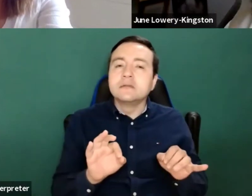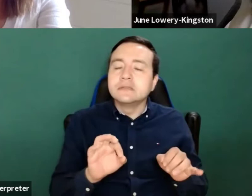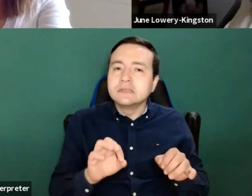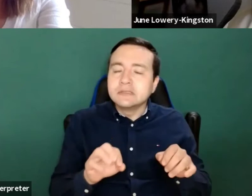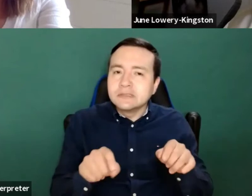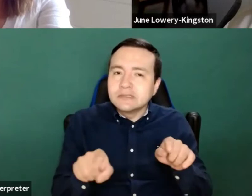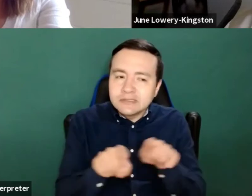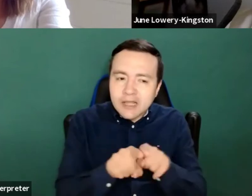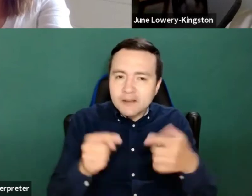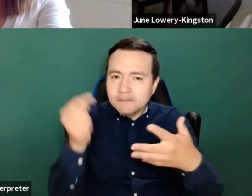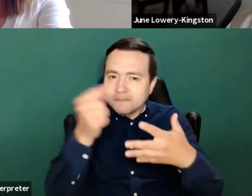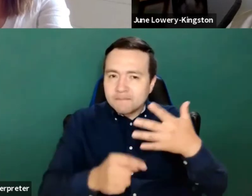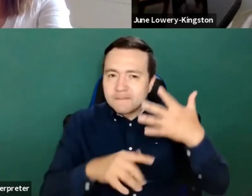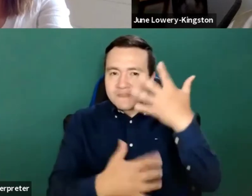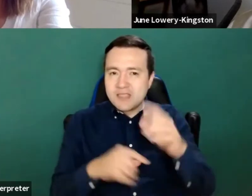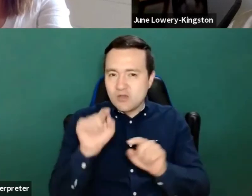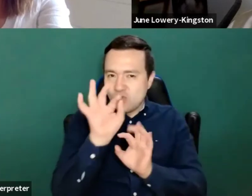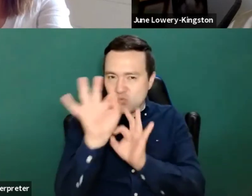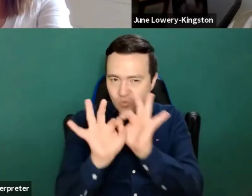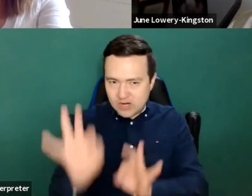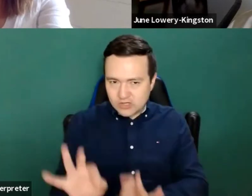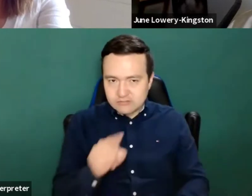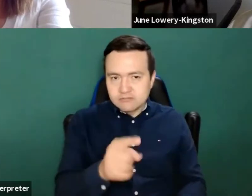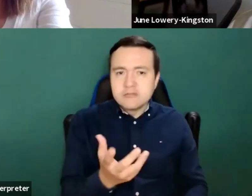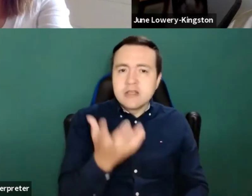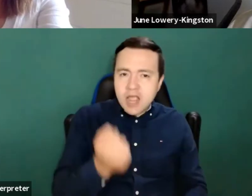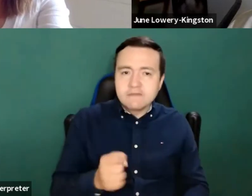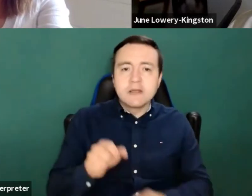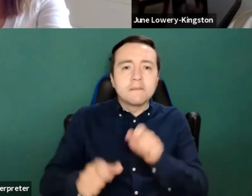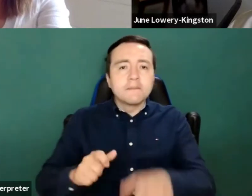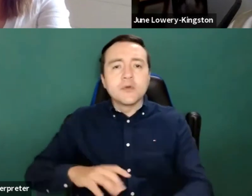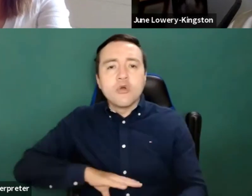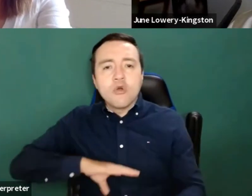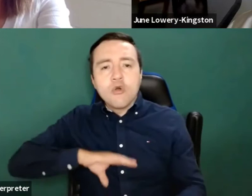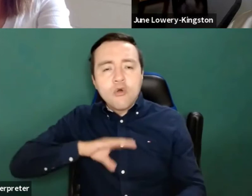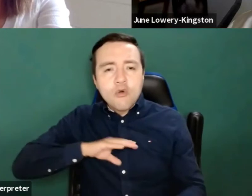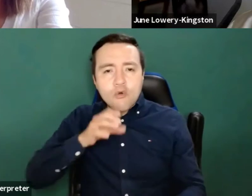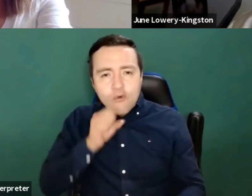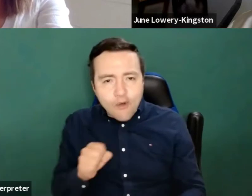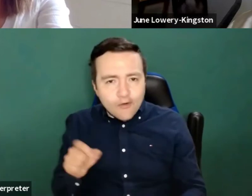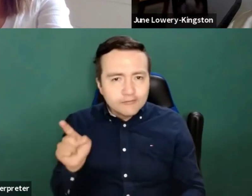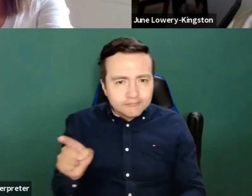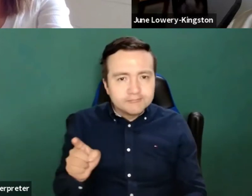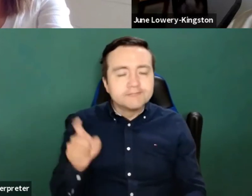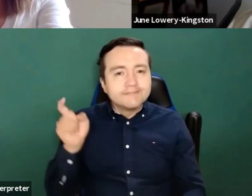But we also see that we have older using older users using the easy to read format.